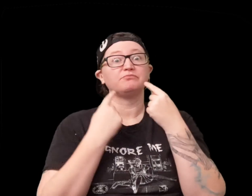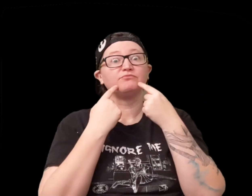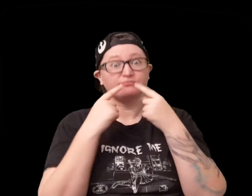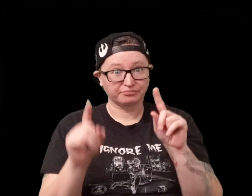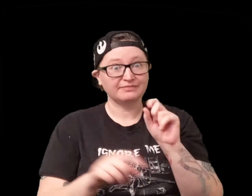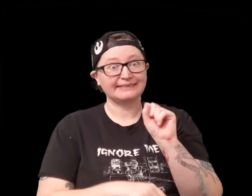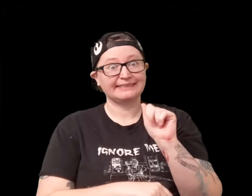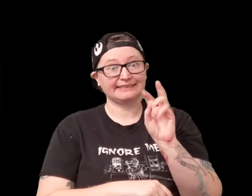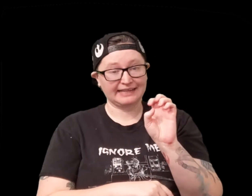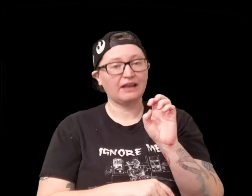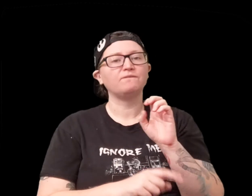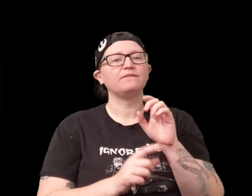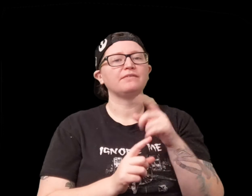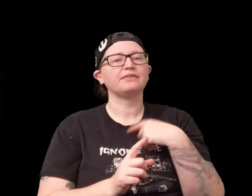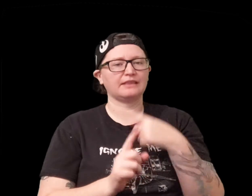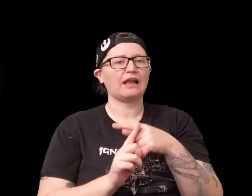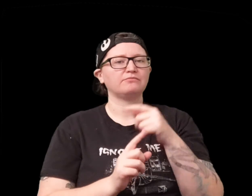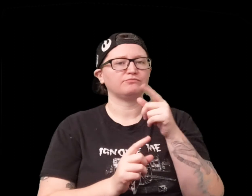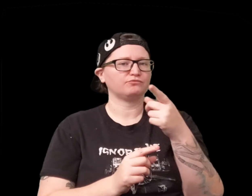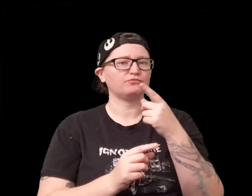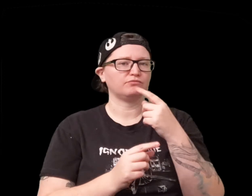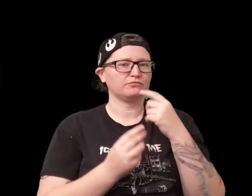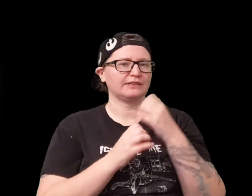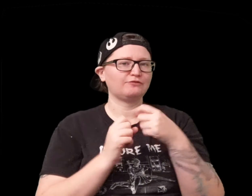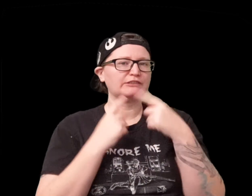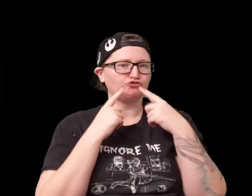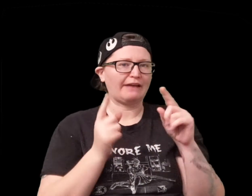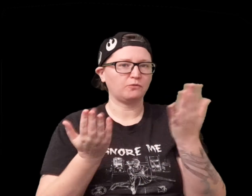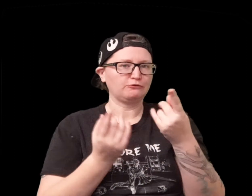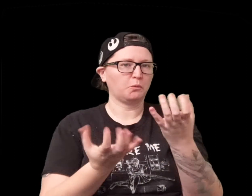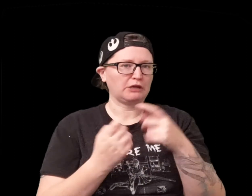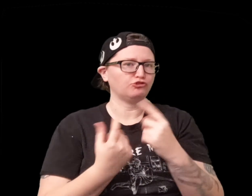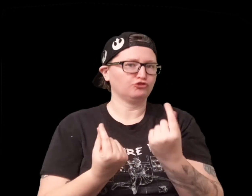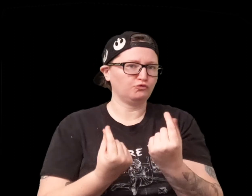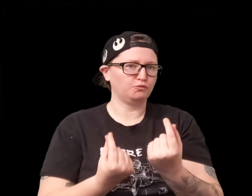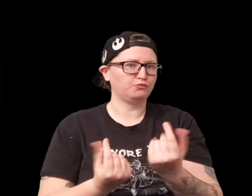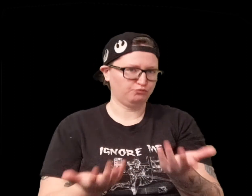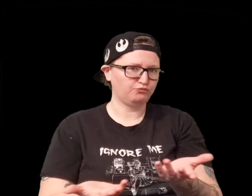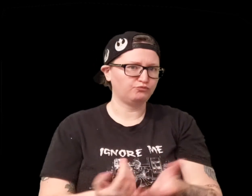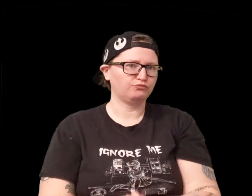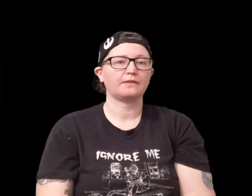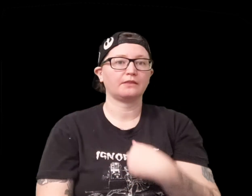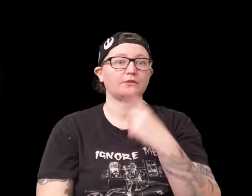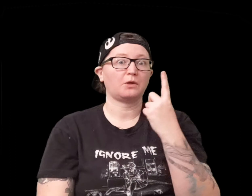save so if it's a successful save then you would get an achievement of what you what you want to do